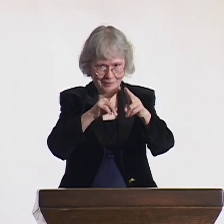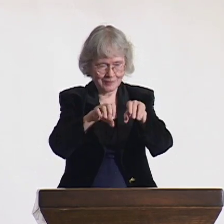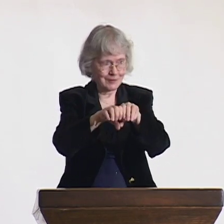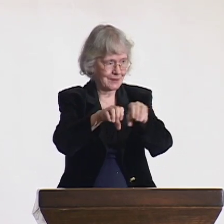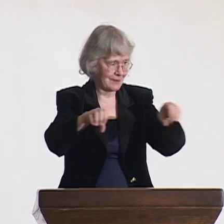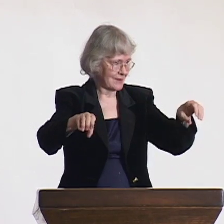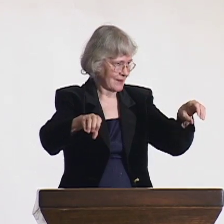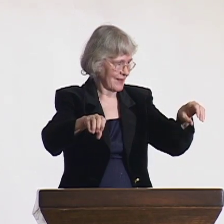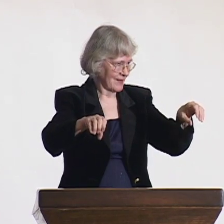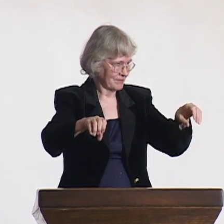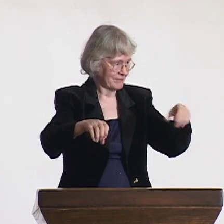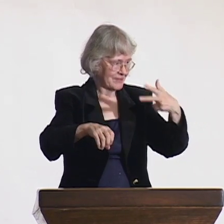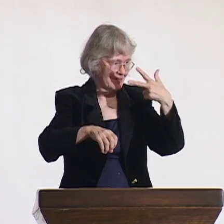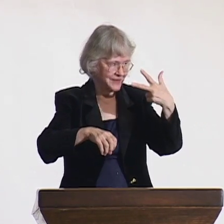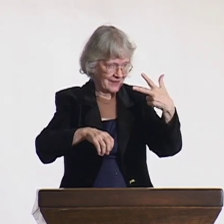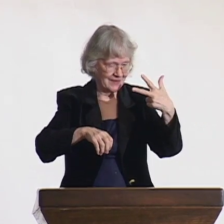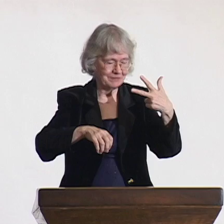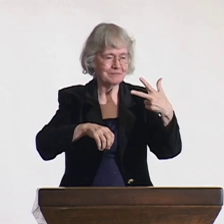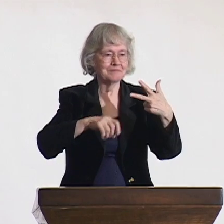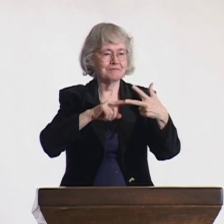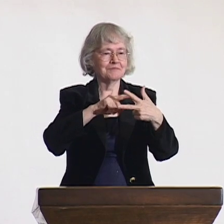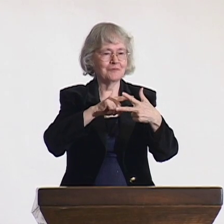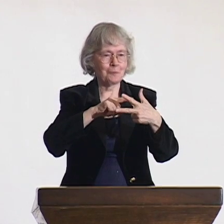I have three honorary degrees.